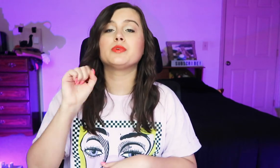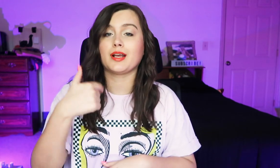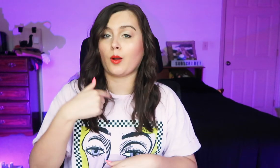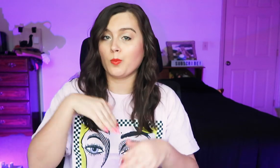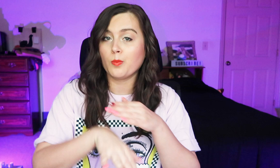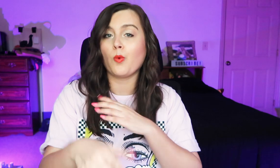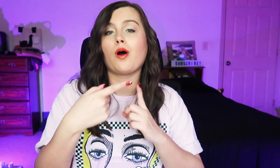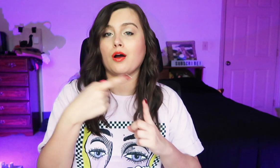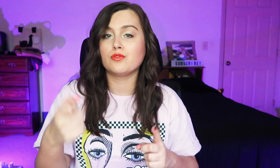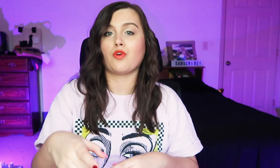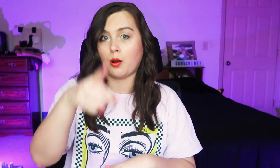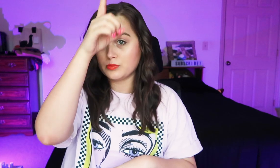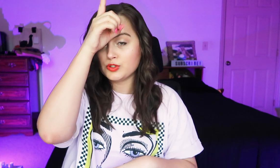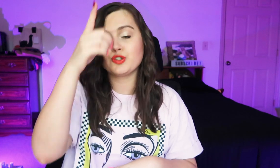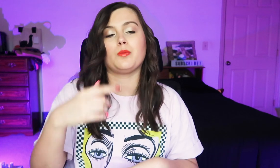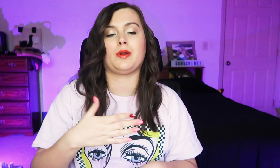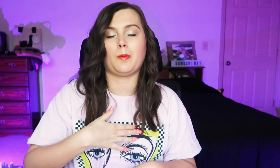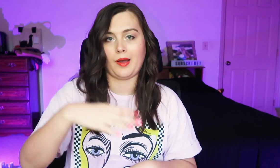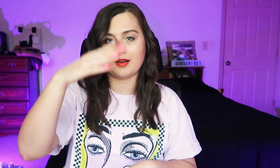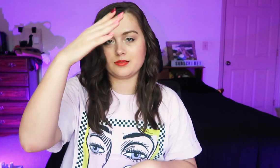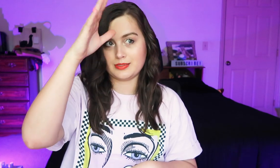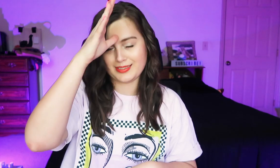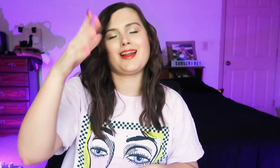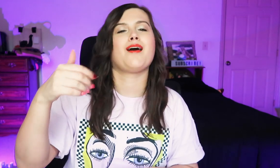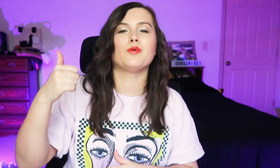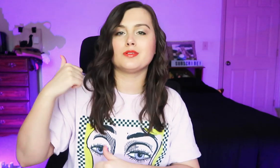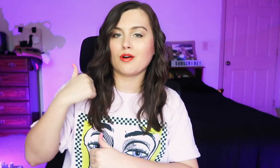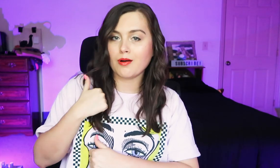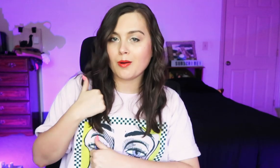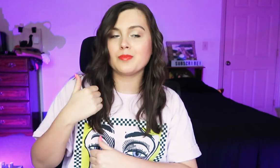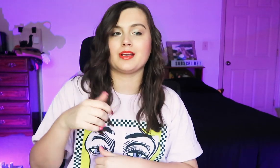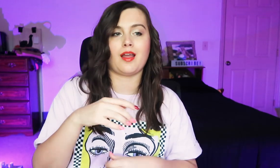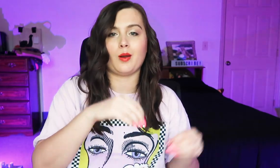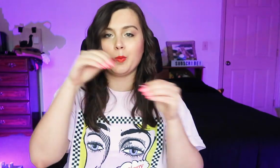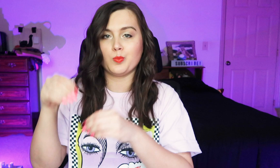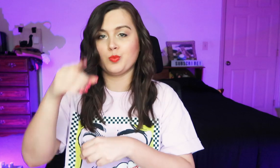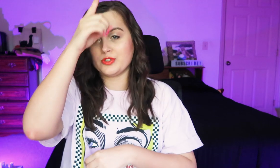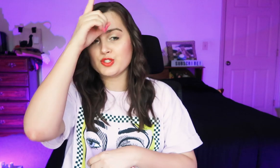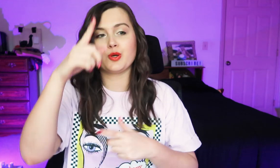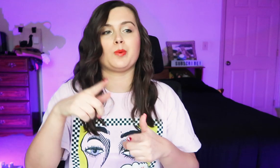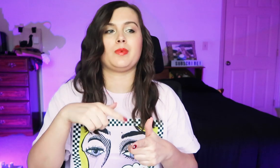So I'm from Germany. My dad was in the army. He had been stationed in Germany.